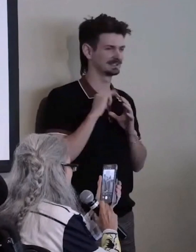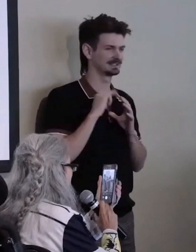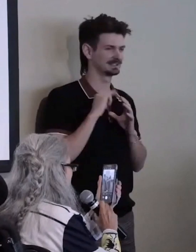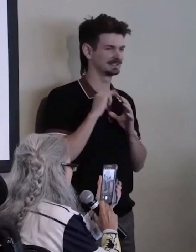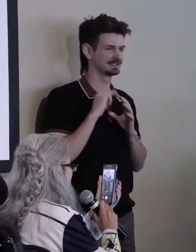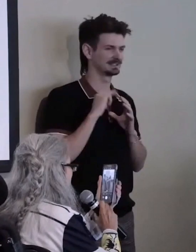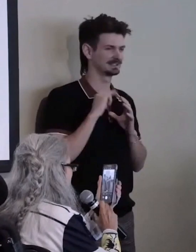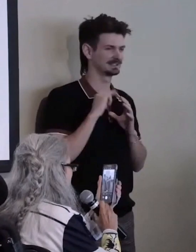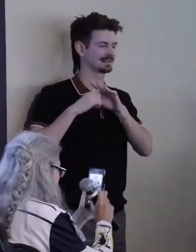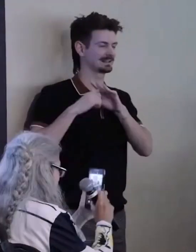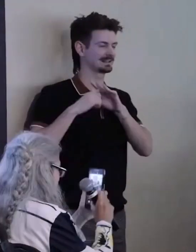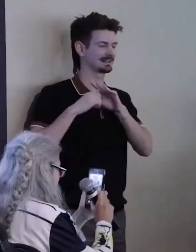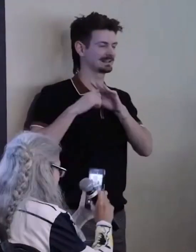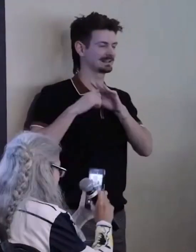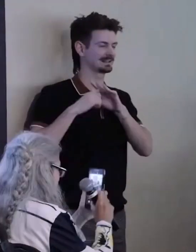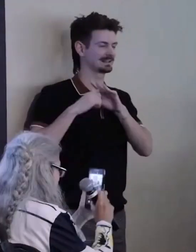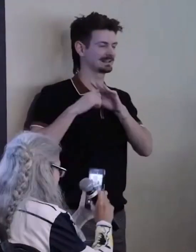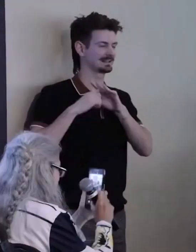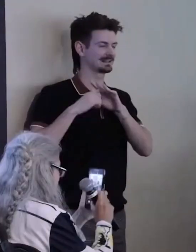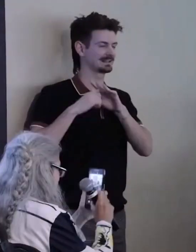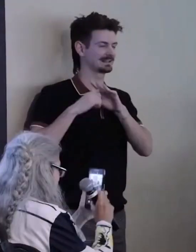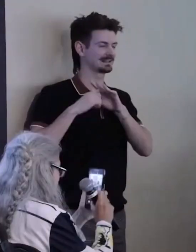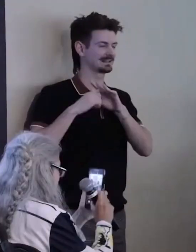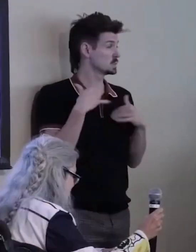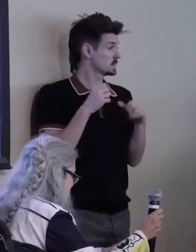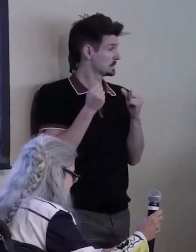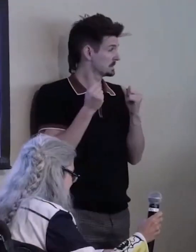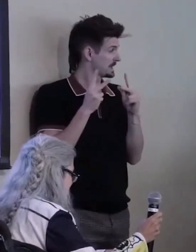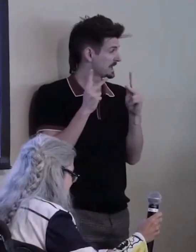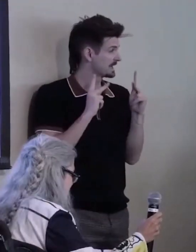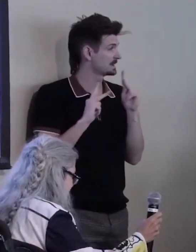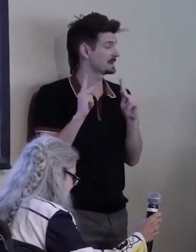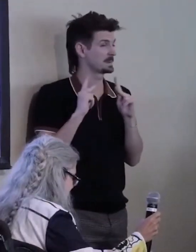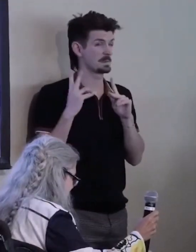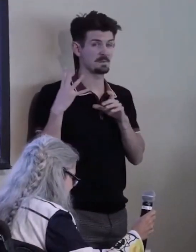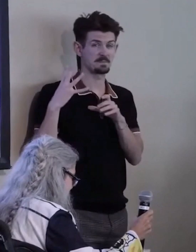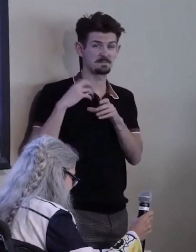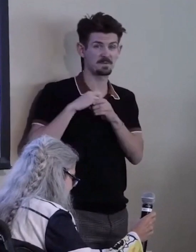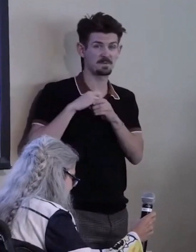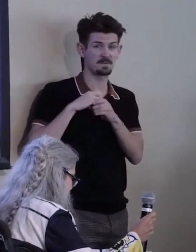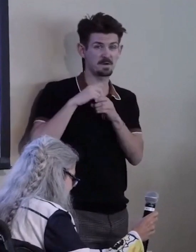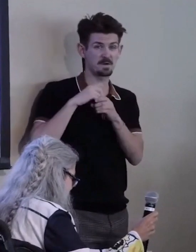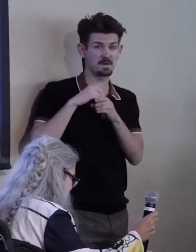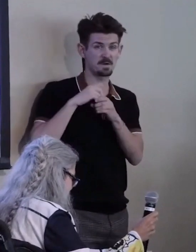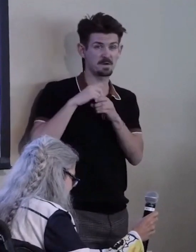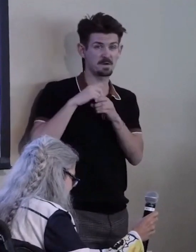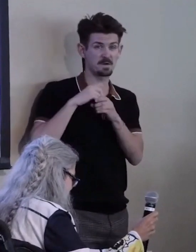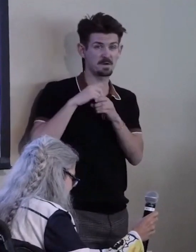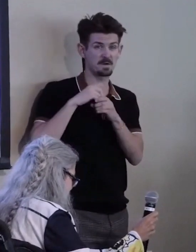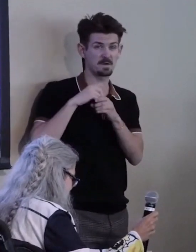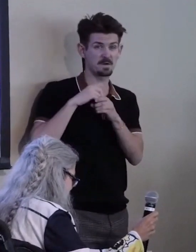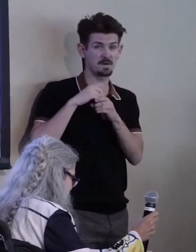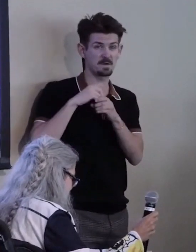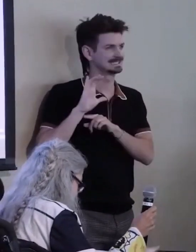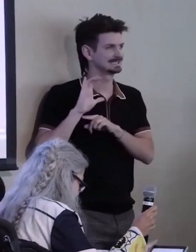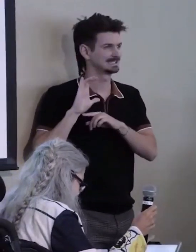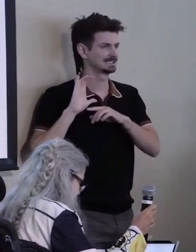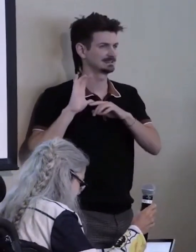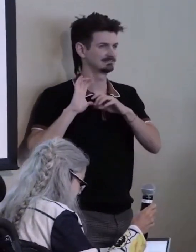there were many people who were involved in starting CCDC, many of them are in this room tonight.